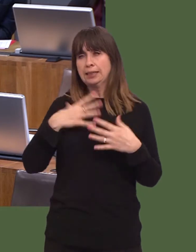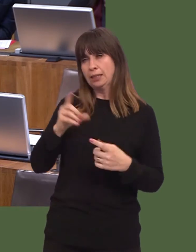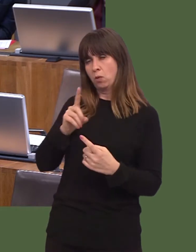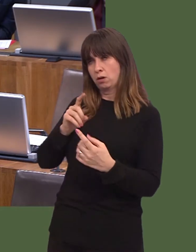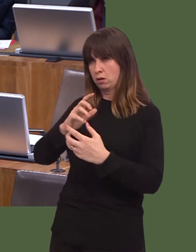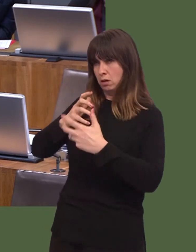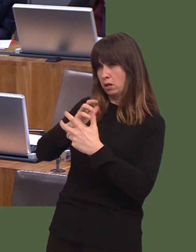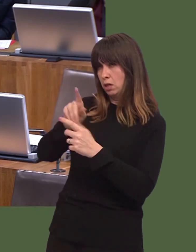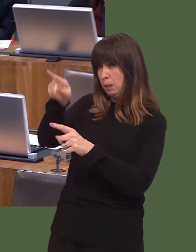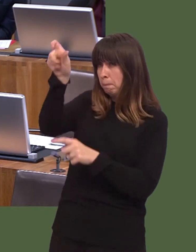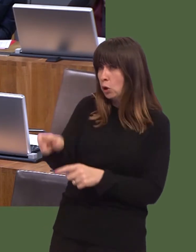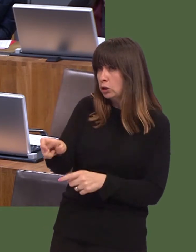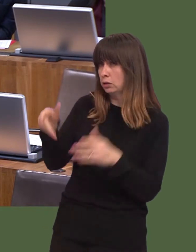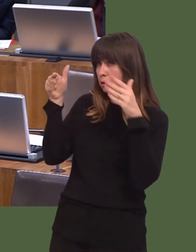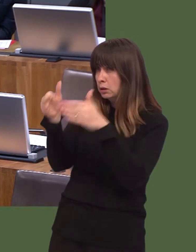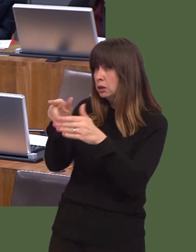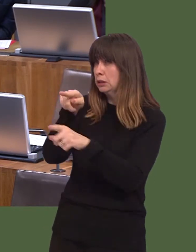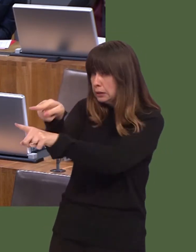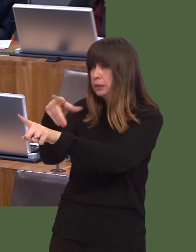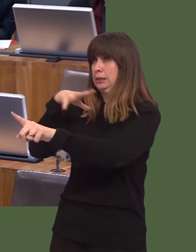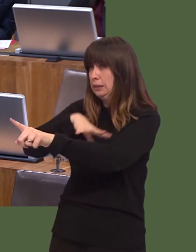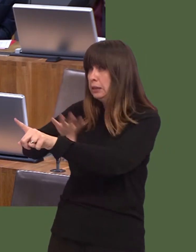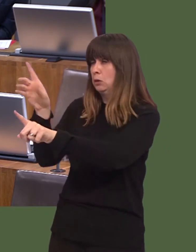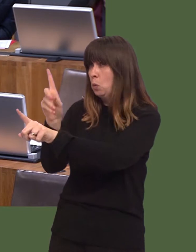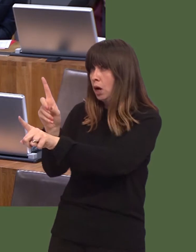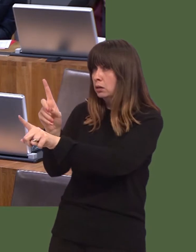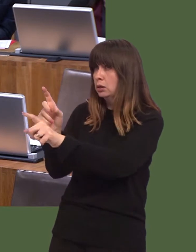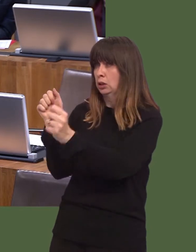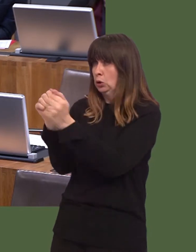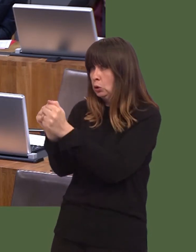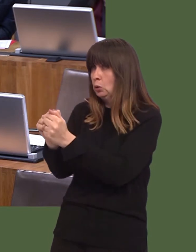that will work most effectively, but, of course, we also face a situation where people are